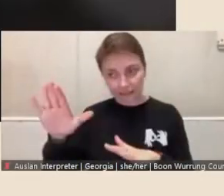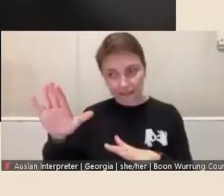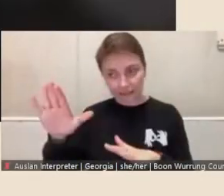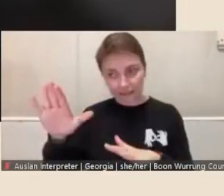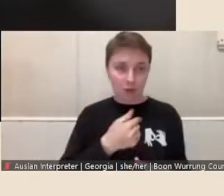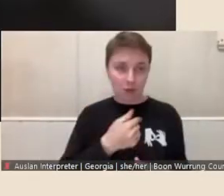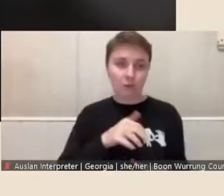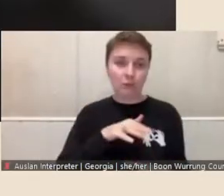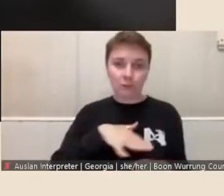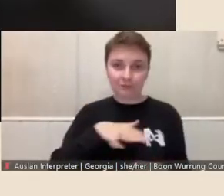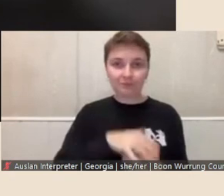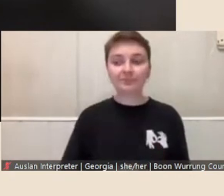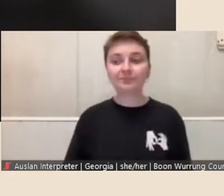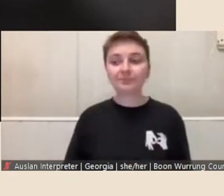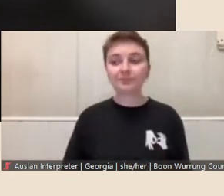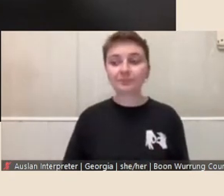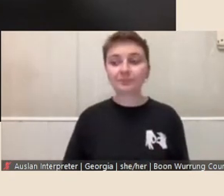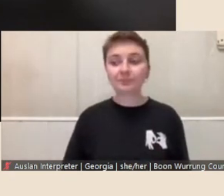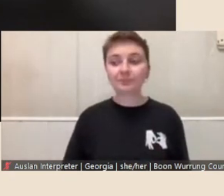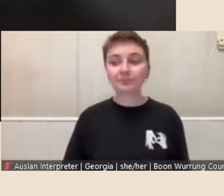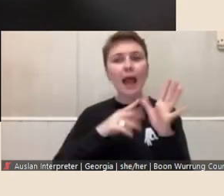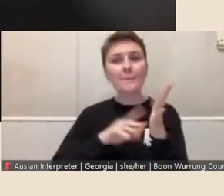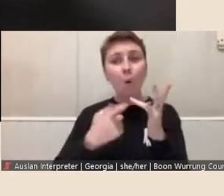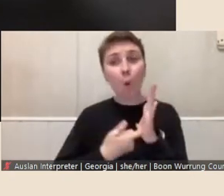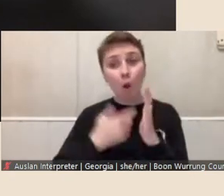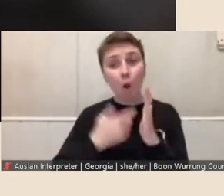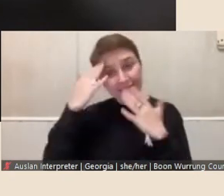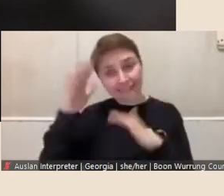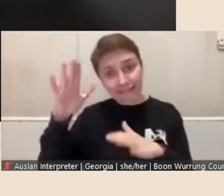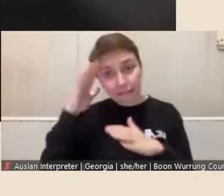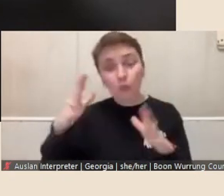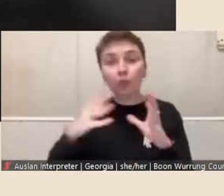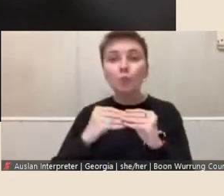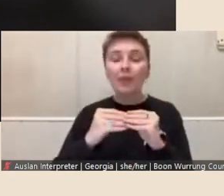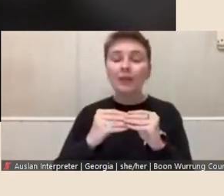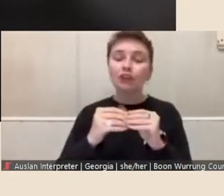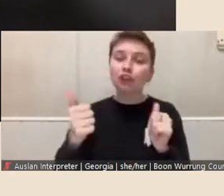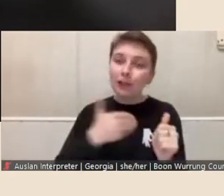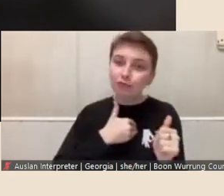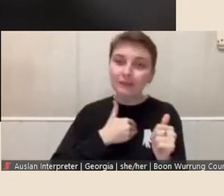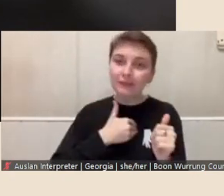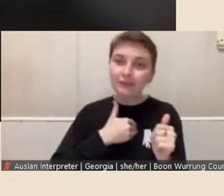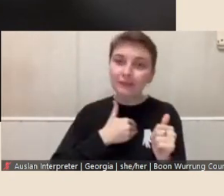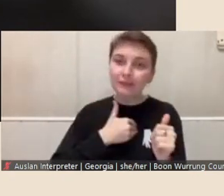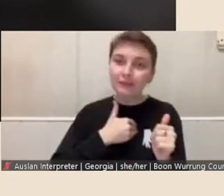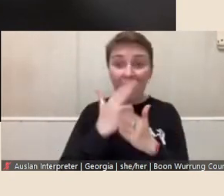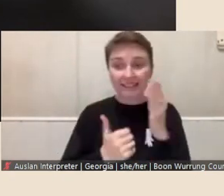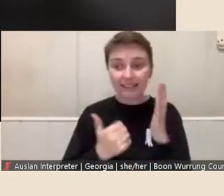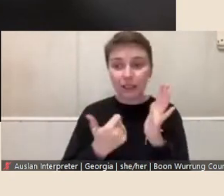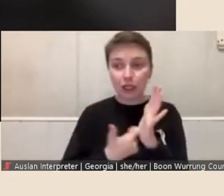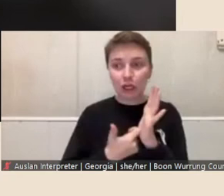This residency is with the generous support of the artist Rick Amor. This residency is offered